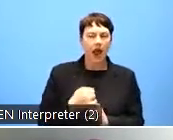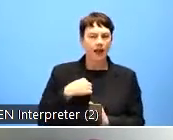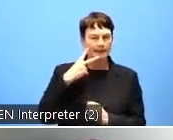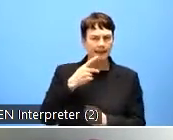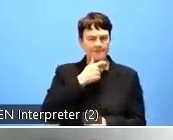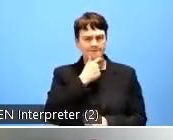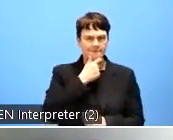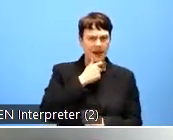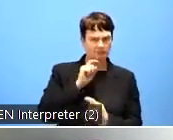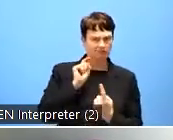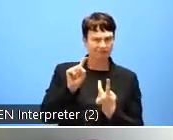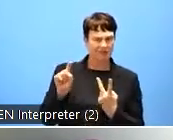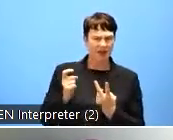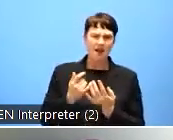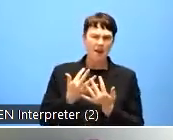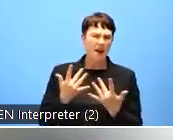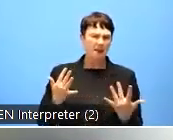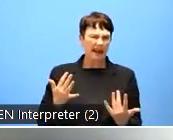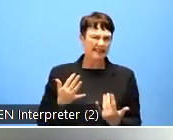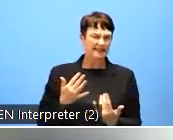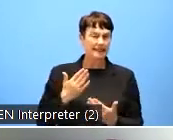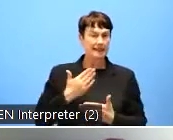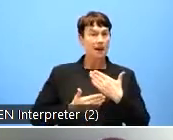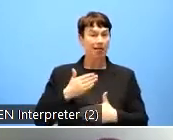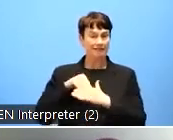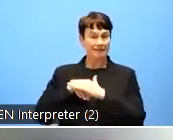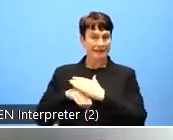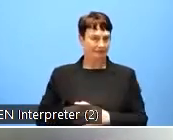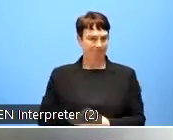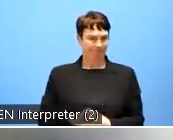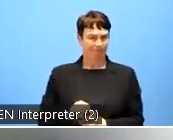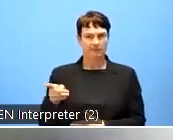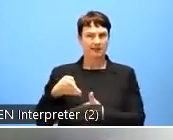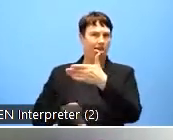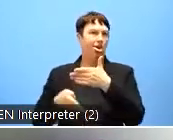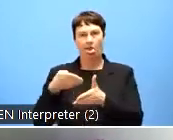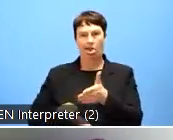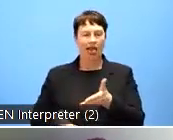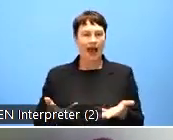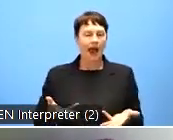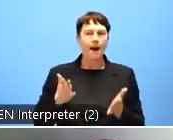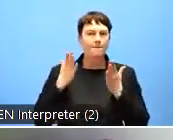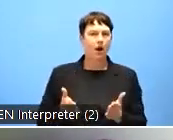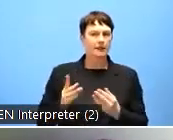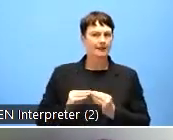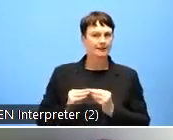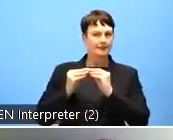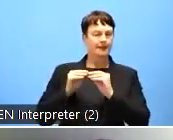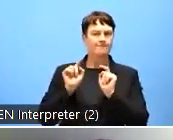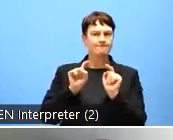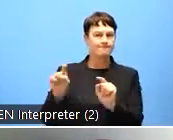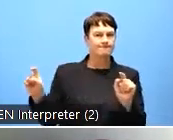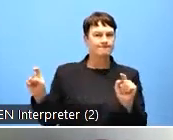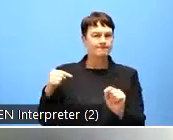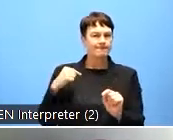persons with disabilities. When we started reviewing ourself with our members, the impact